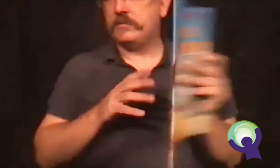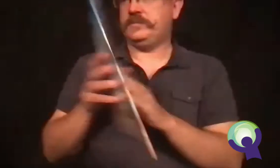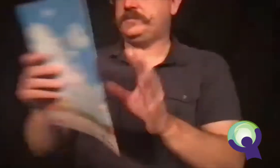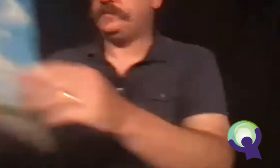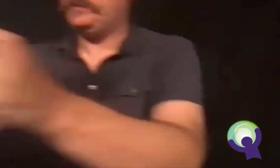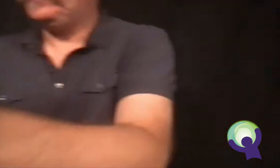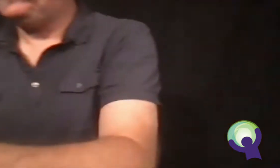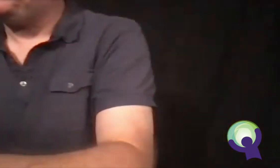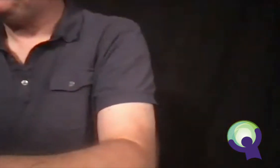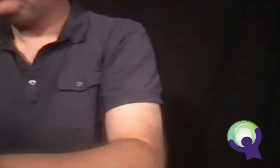Pretty cool!